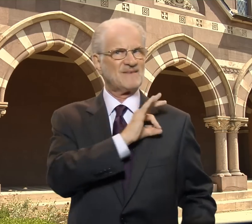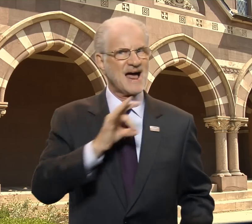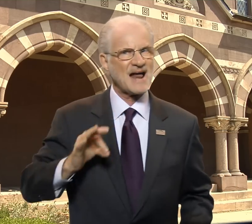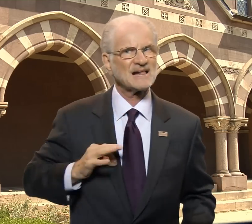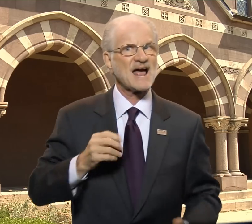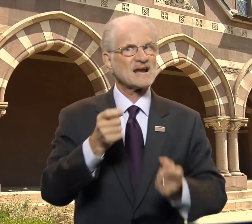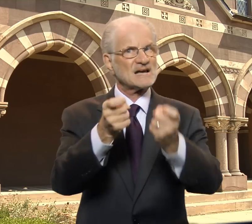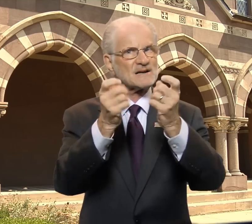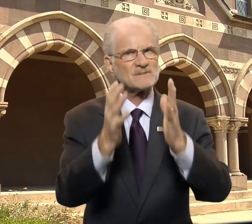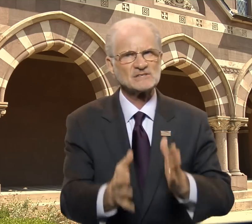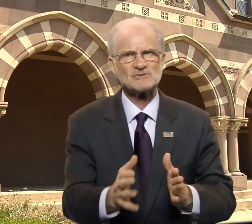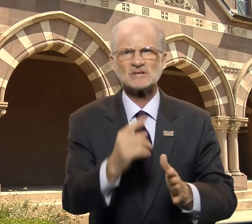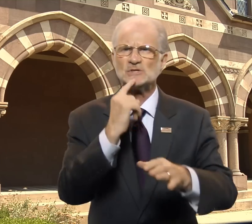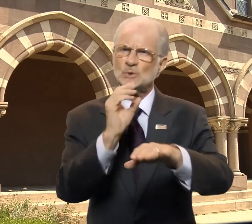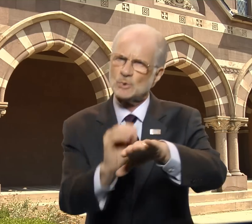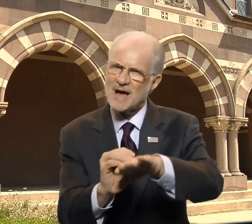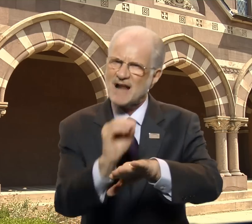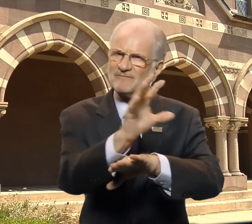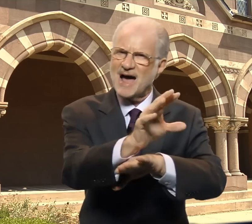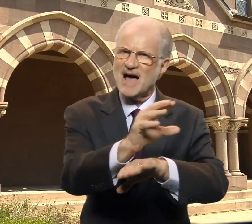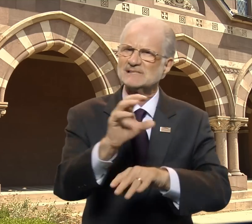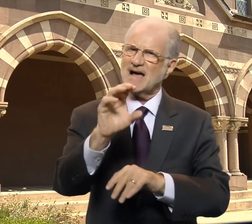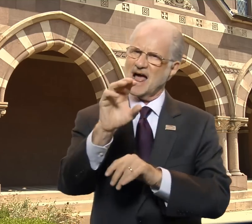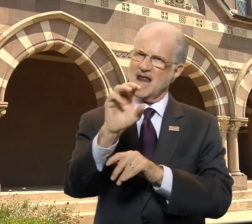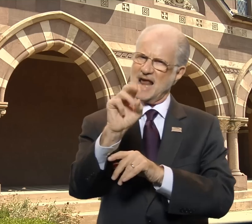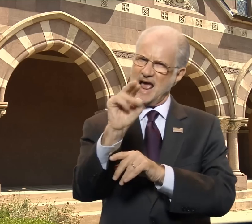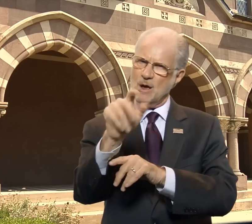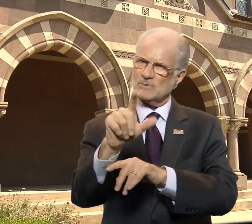faculty and administrators who advise and counsel